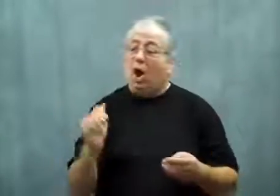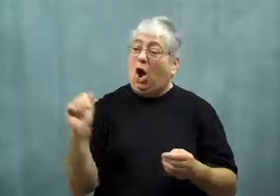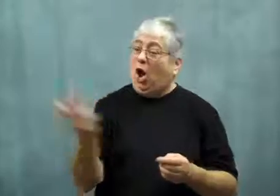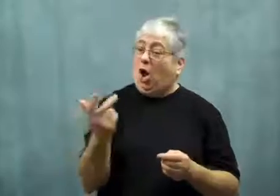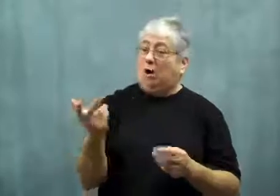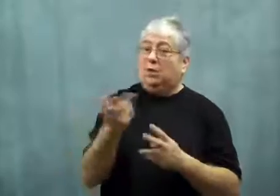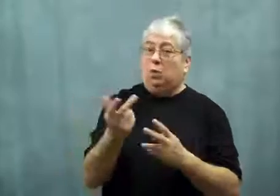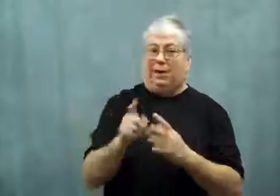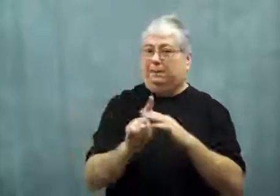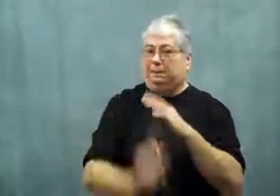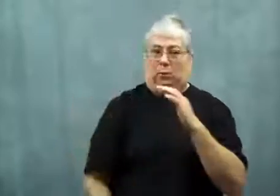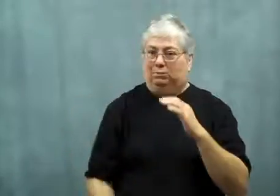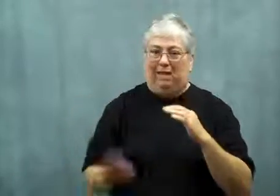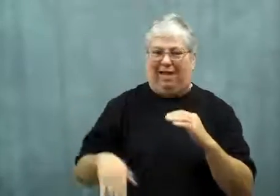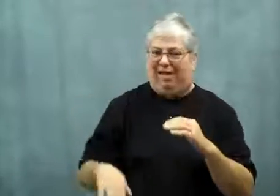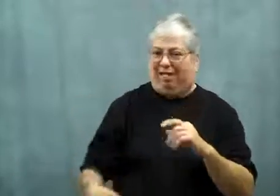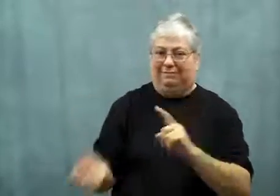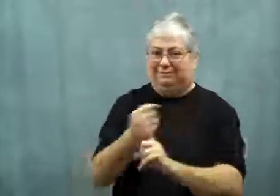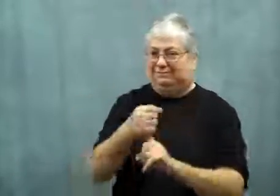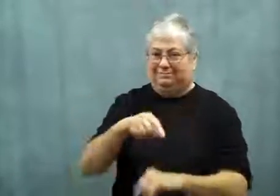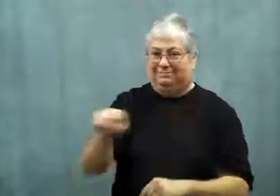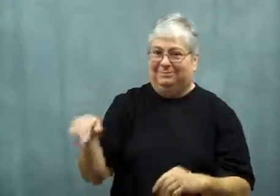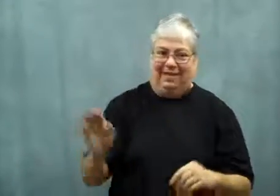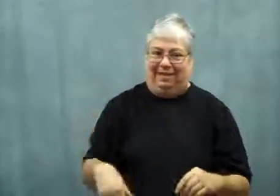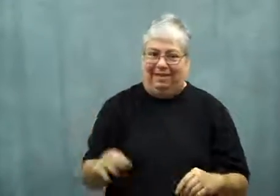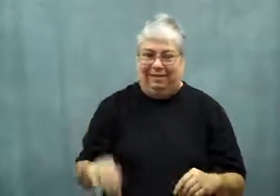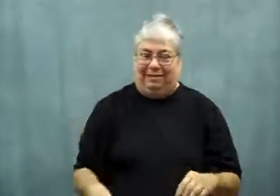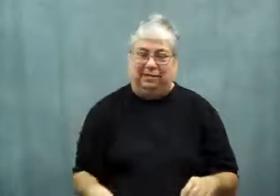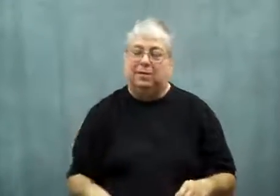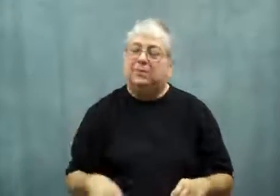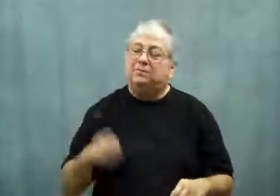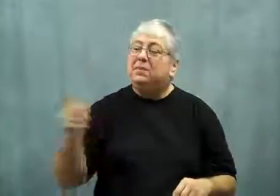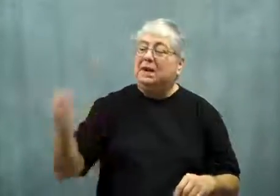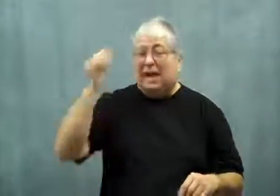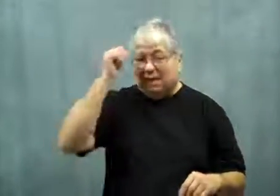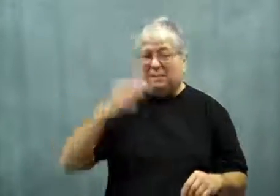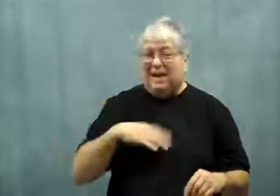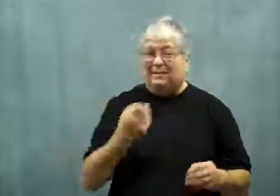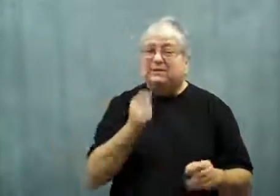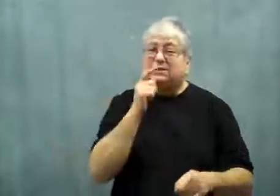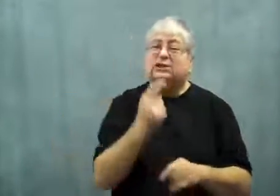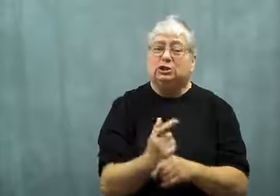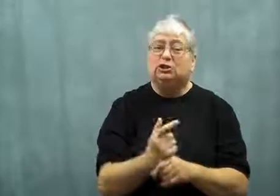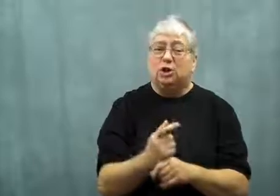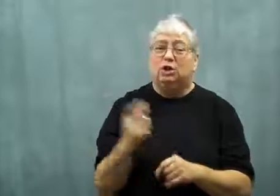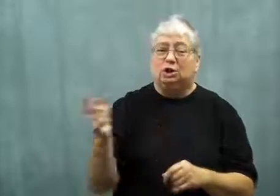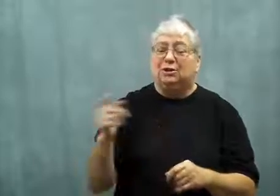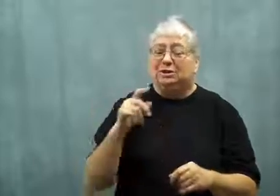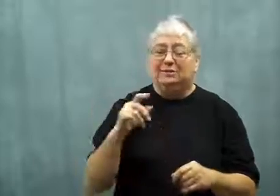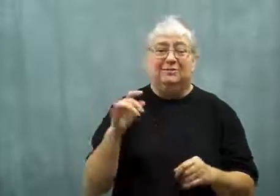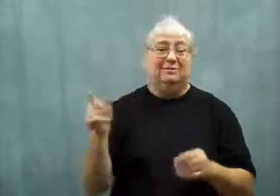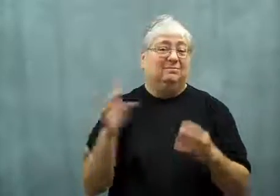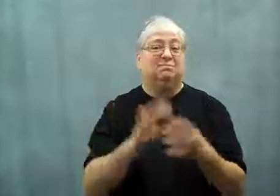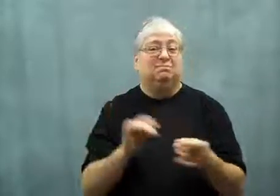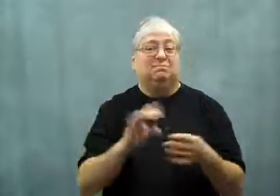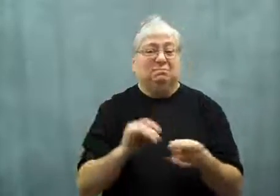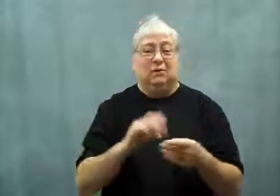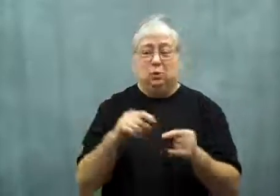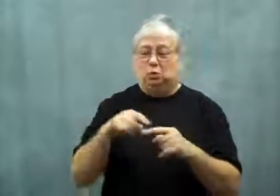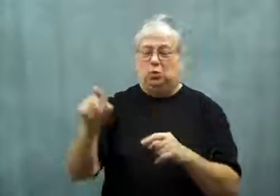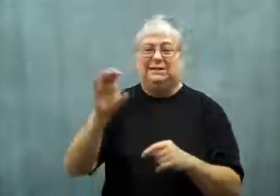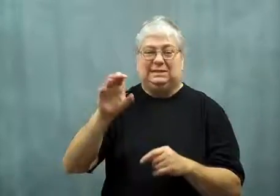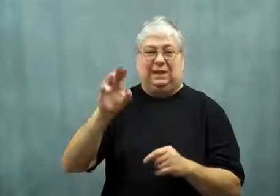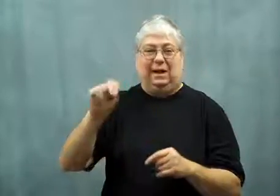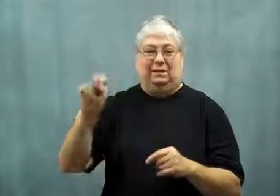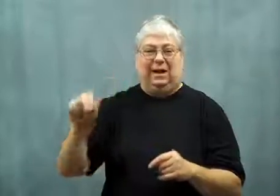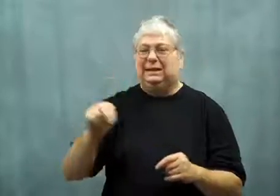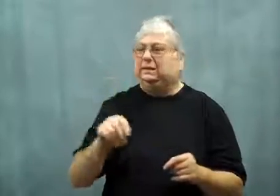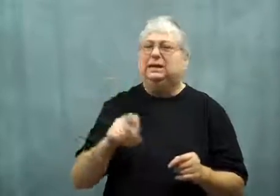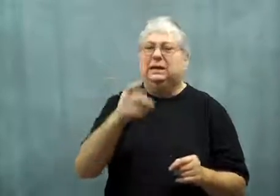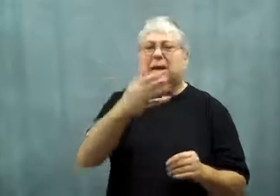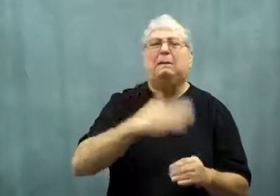All three are still at large.